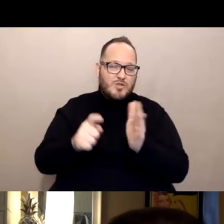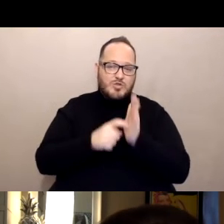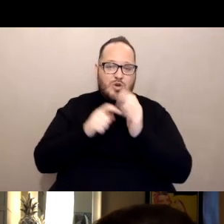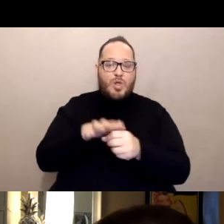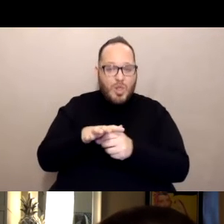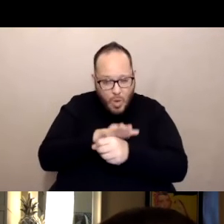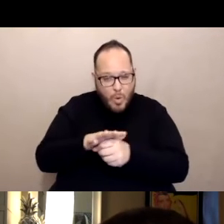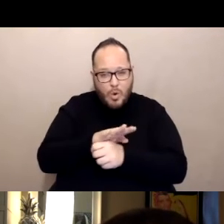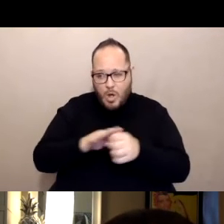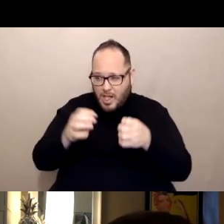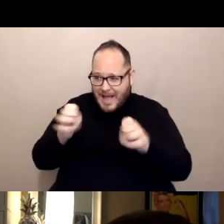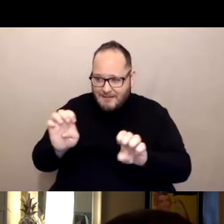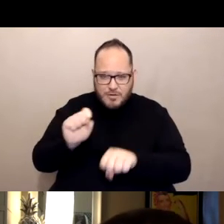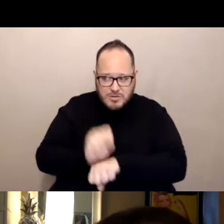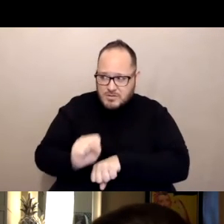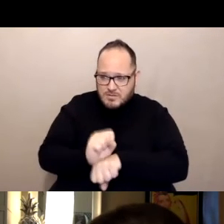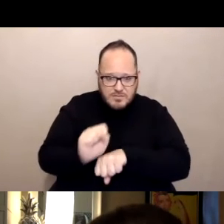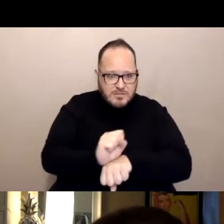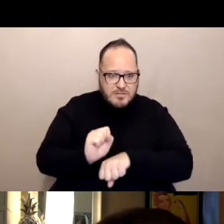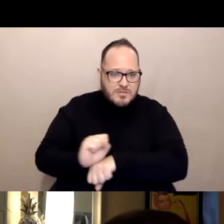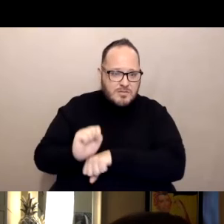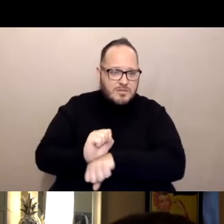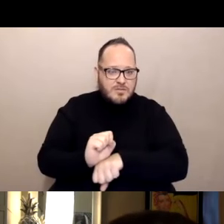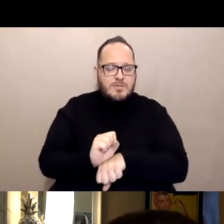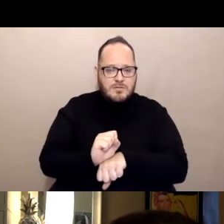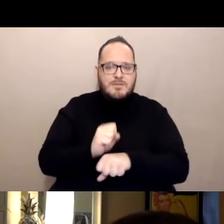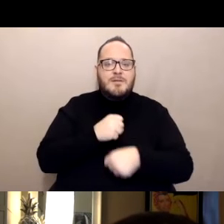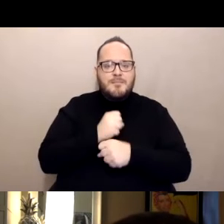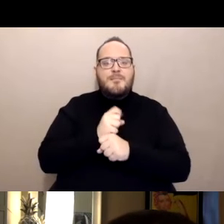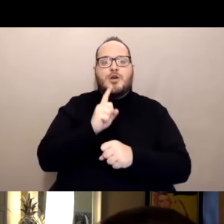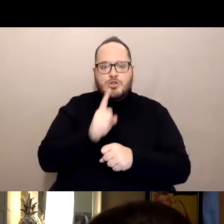To make sure the counties.